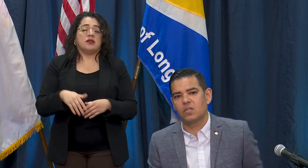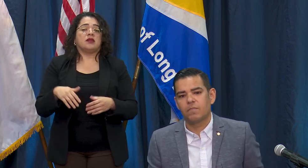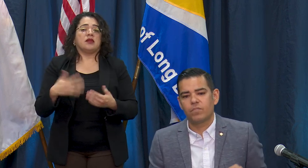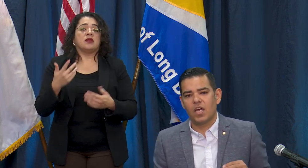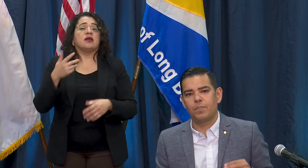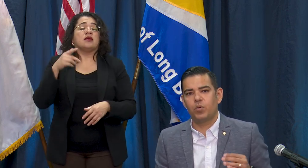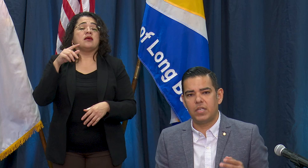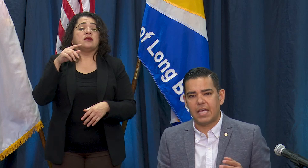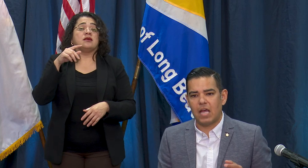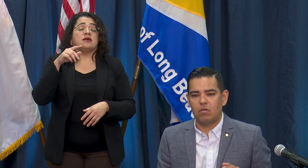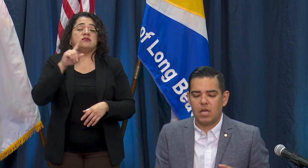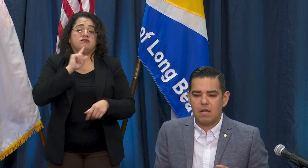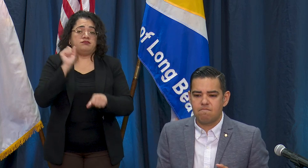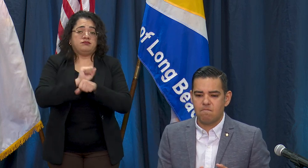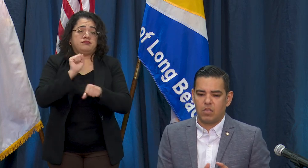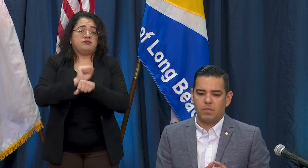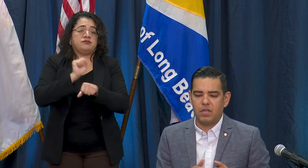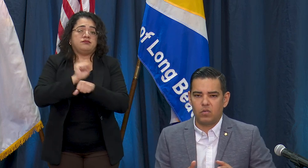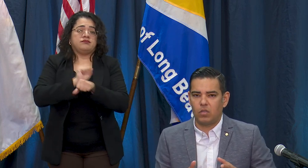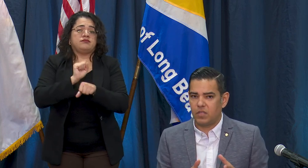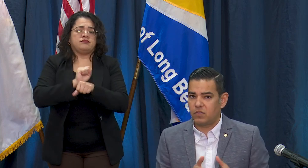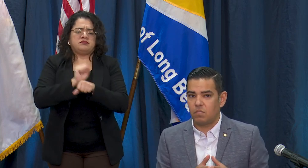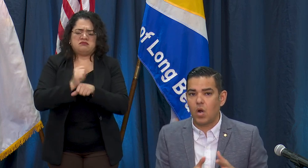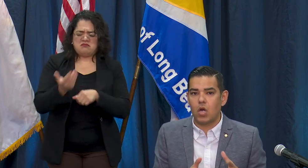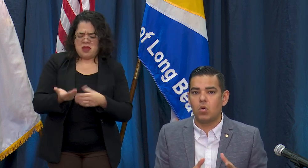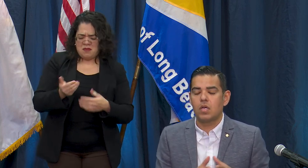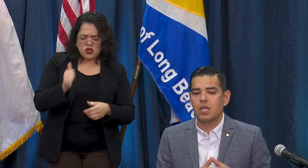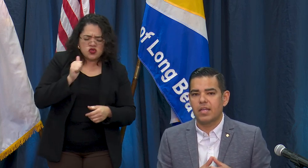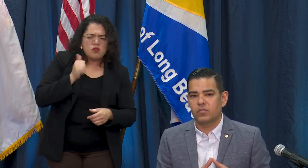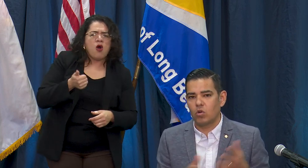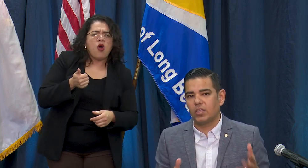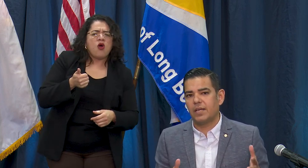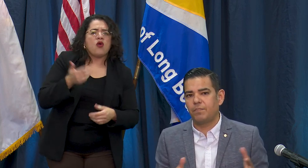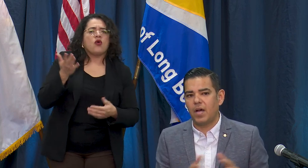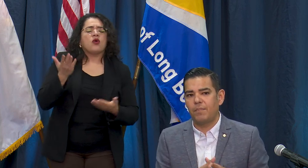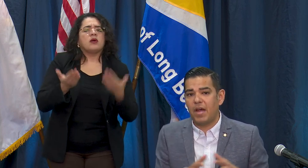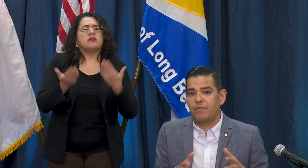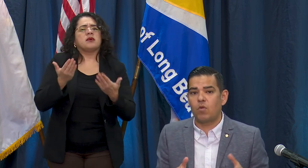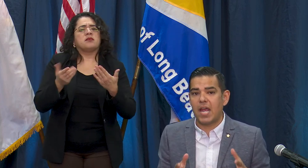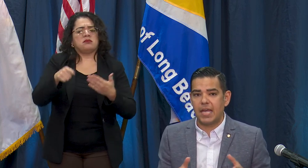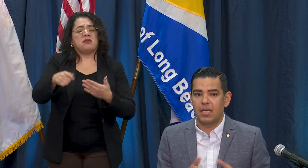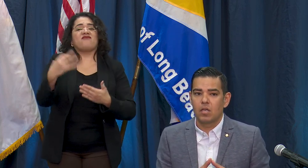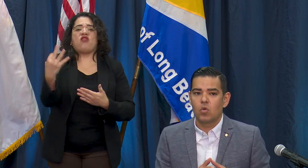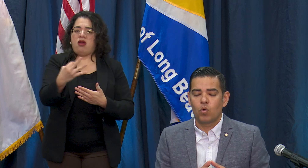putting out, it could be as early as tomorrow and certainly by Friday, we're